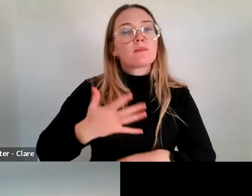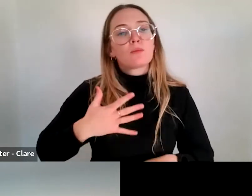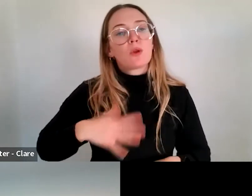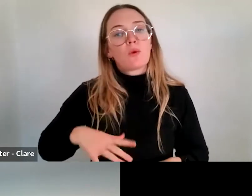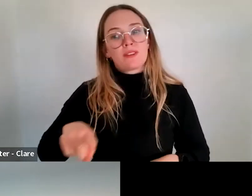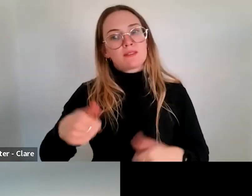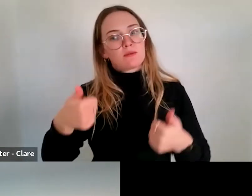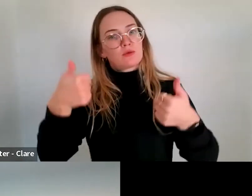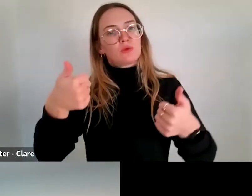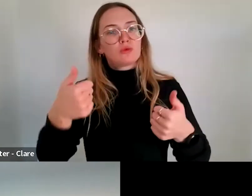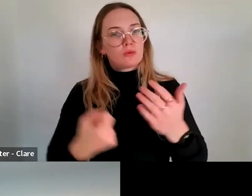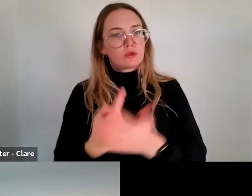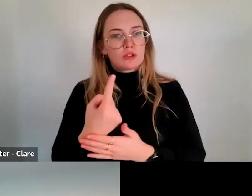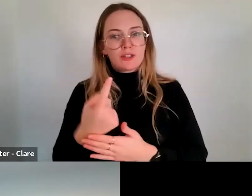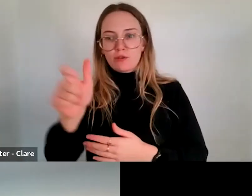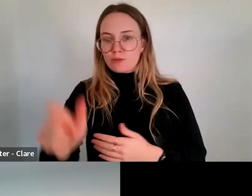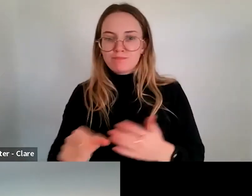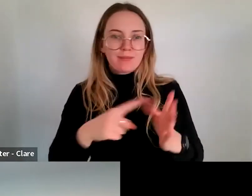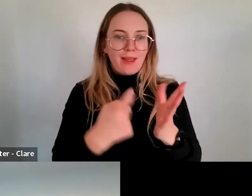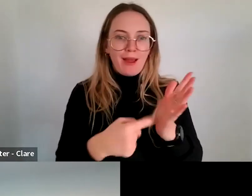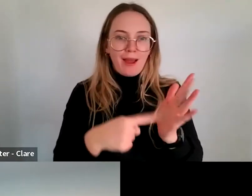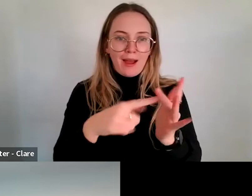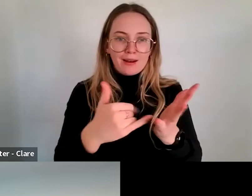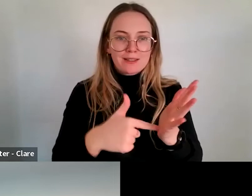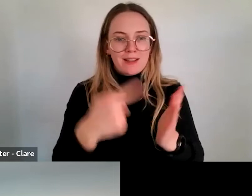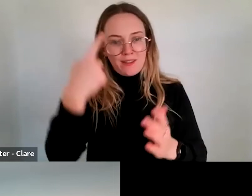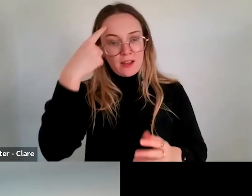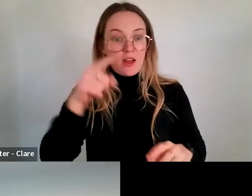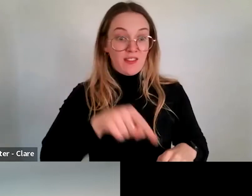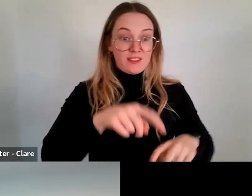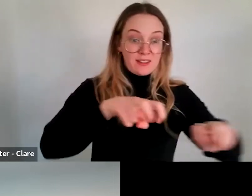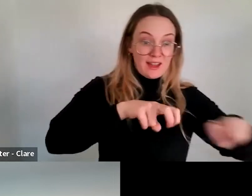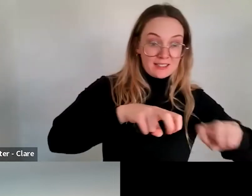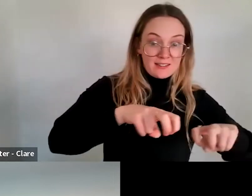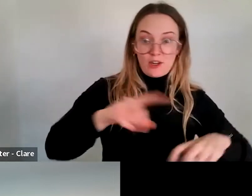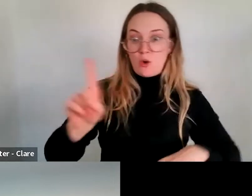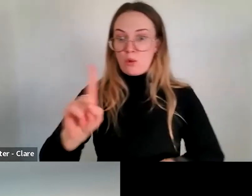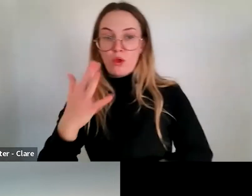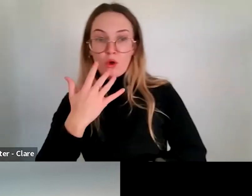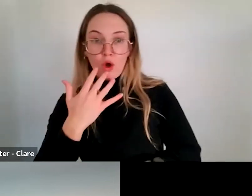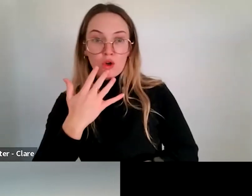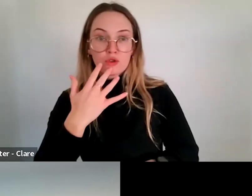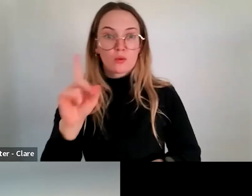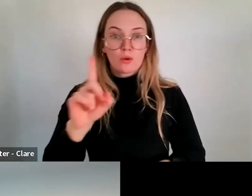to say, OK, I really... this is the program of activity and this is what it really costs, and we want to be able to